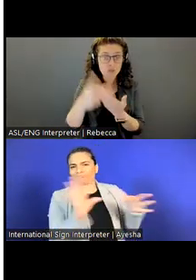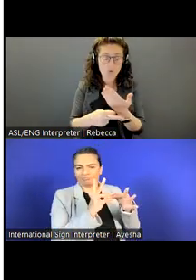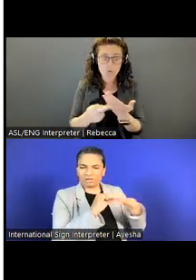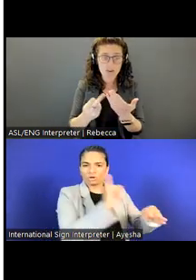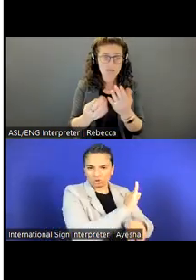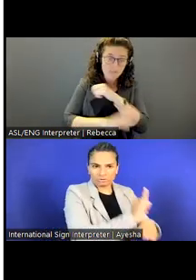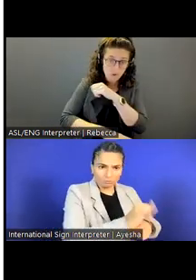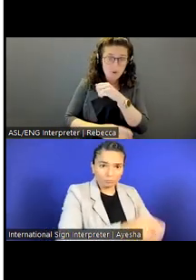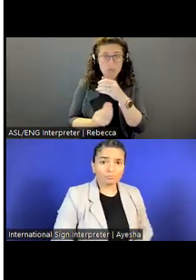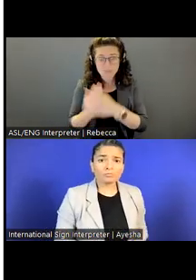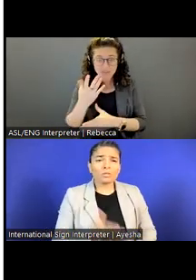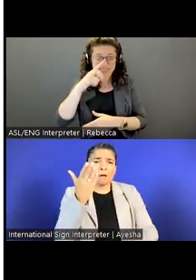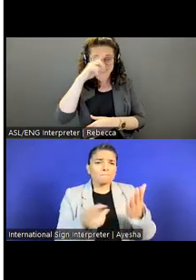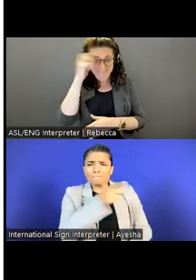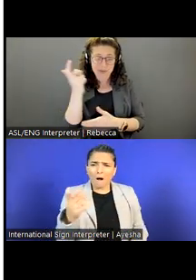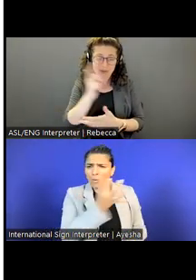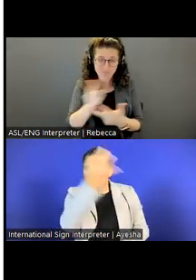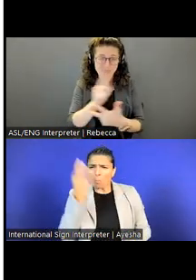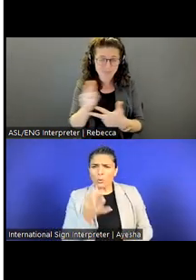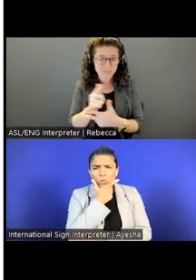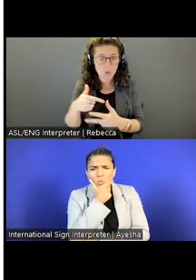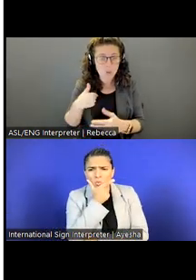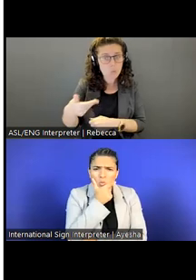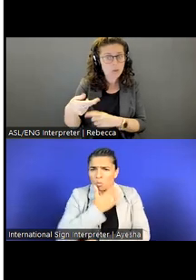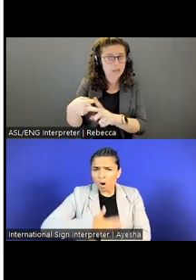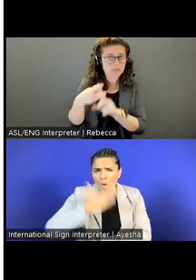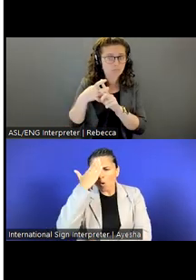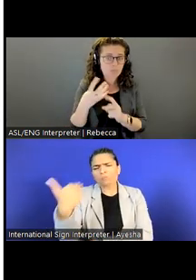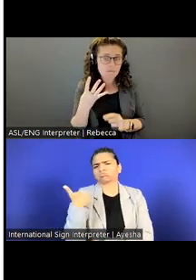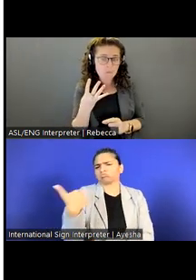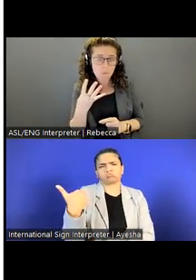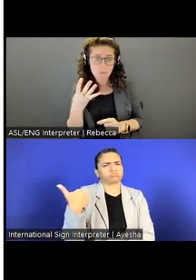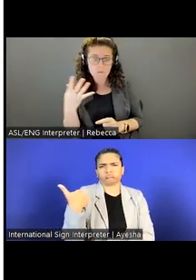We recruit for at least four to five interns each cohort.